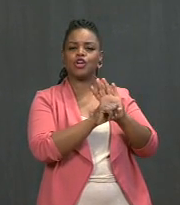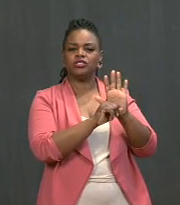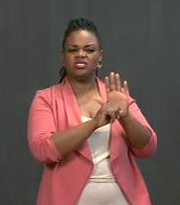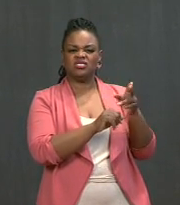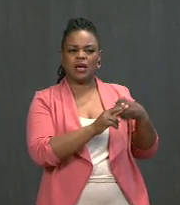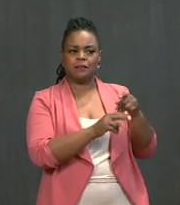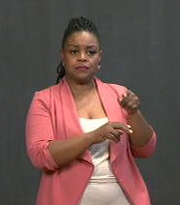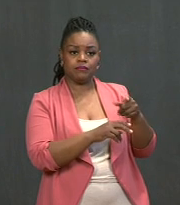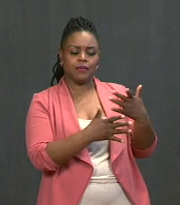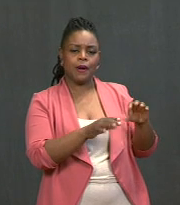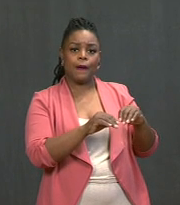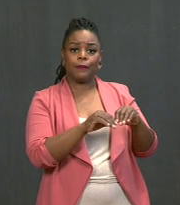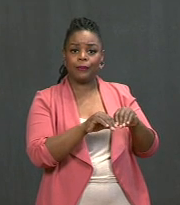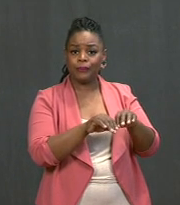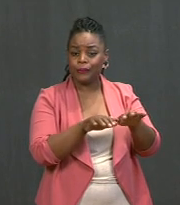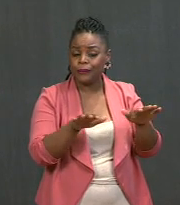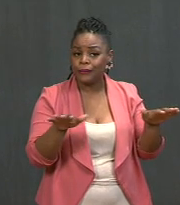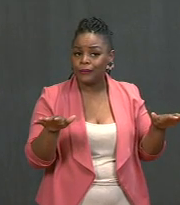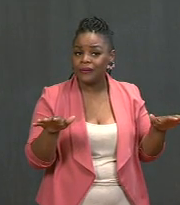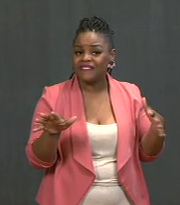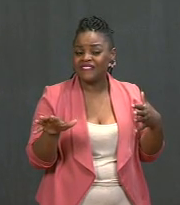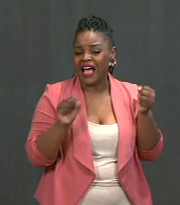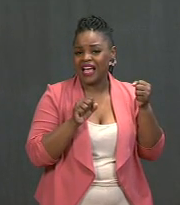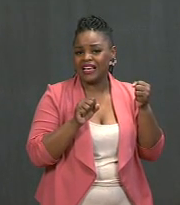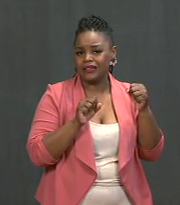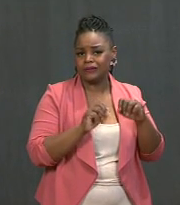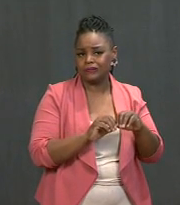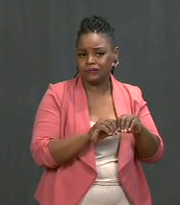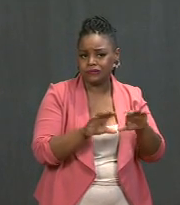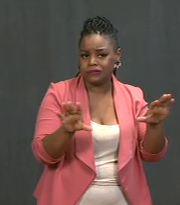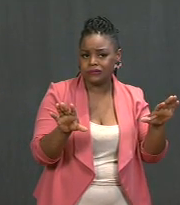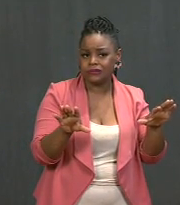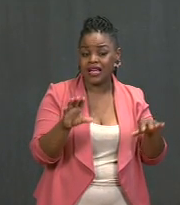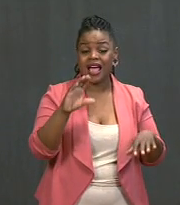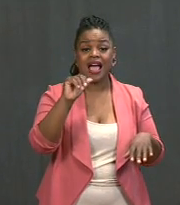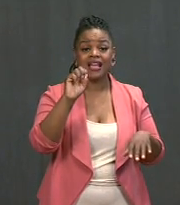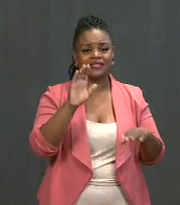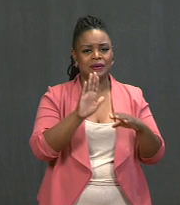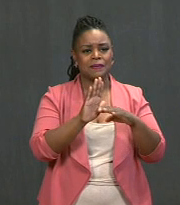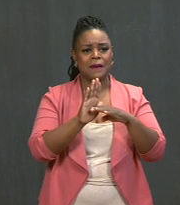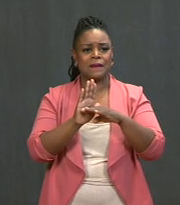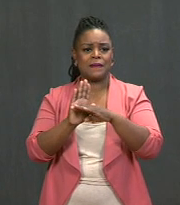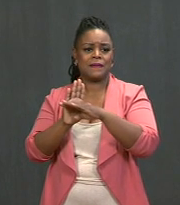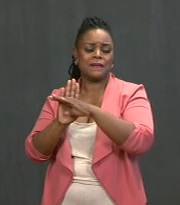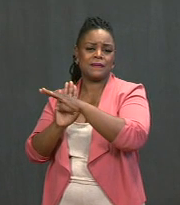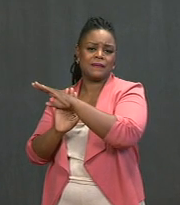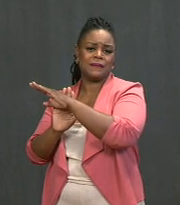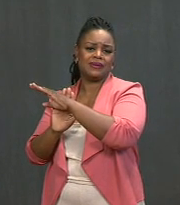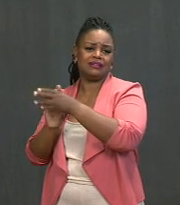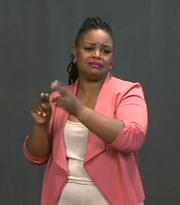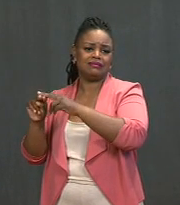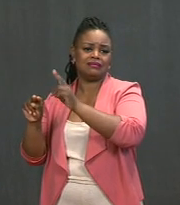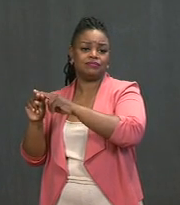and they're moving quickly. Cases are going back up. Hospitalizations are no longer declining.